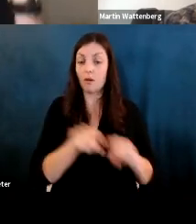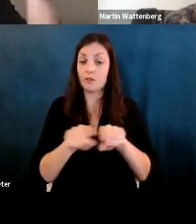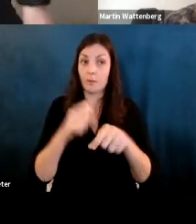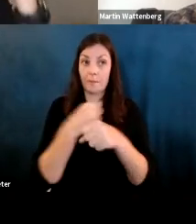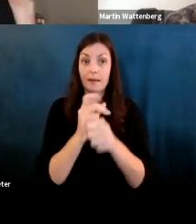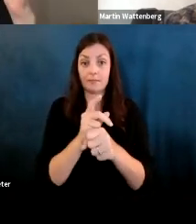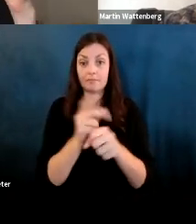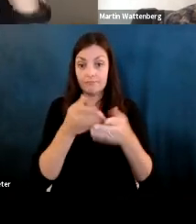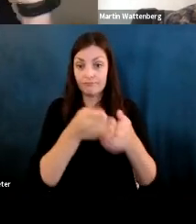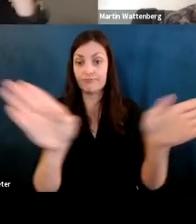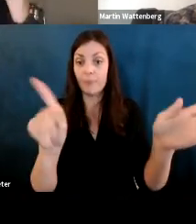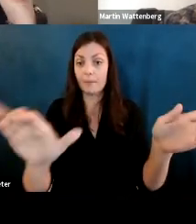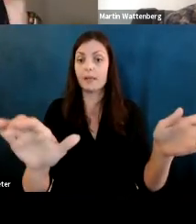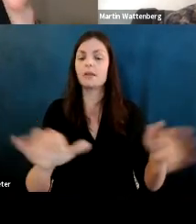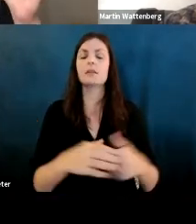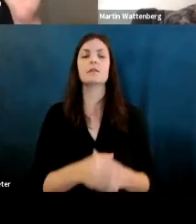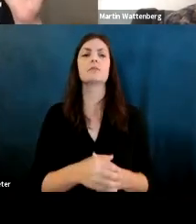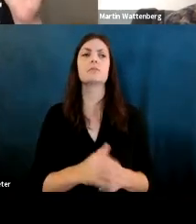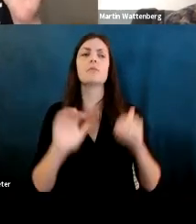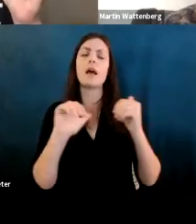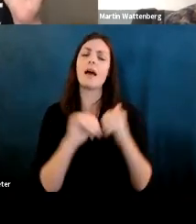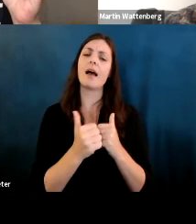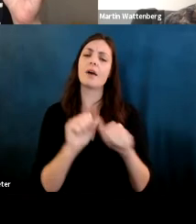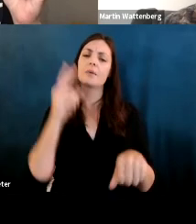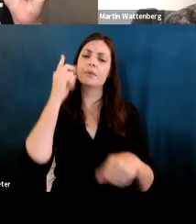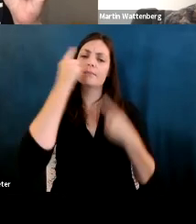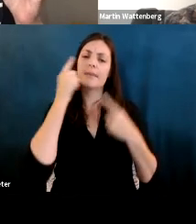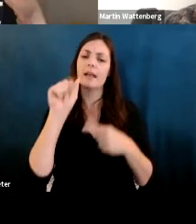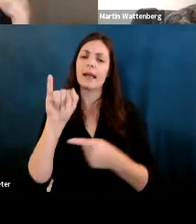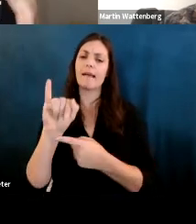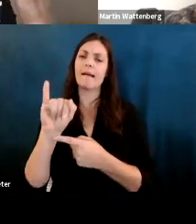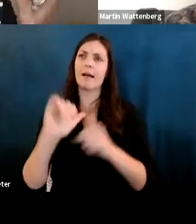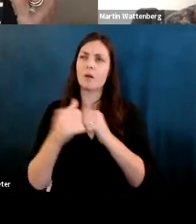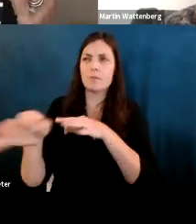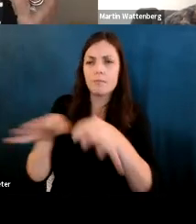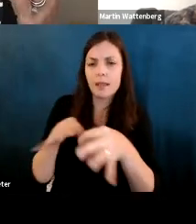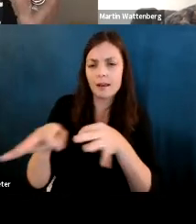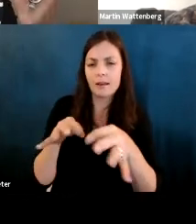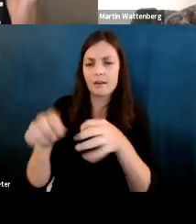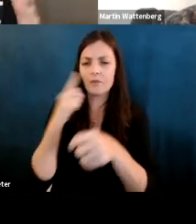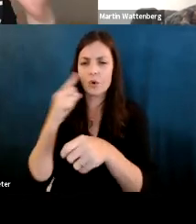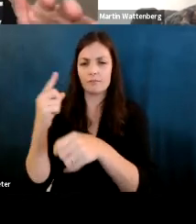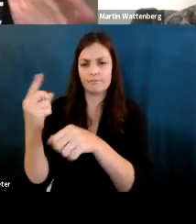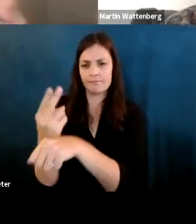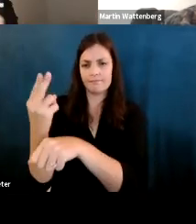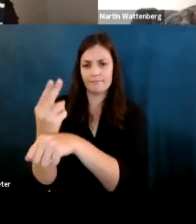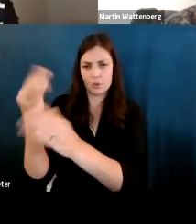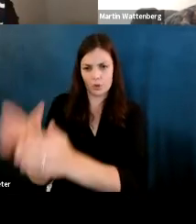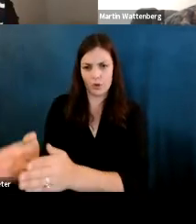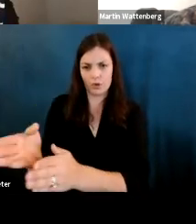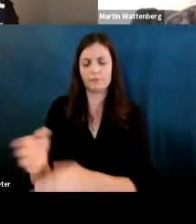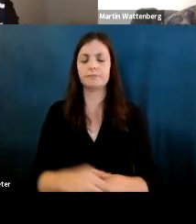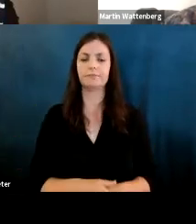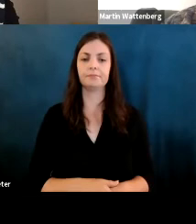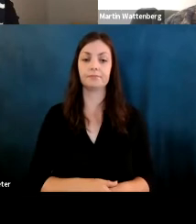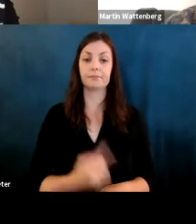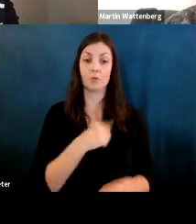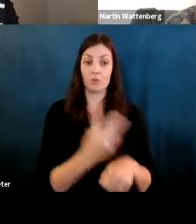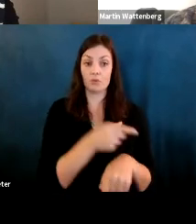Fernanda Viegas: Around things like how might you think about Ai explain ability in an end user product and so having used this the guidance here.